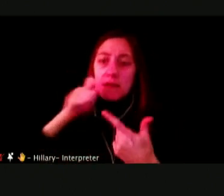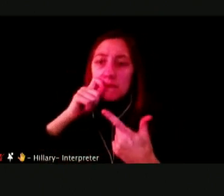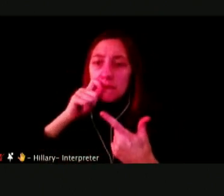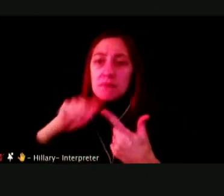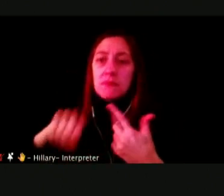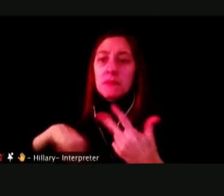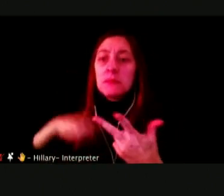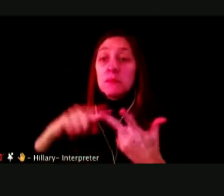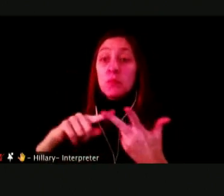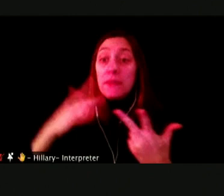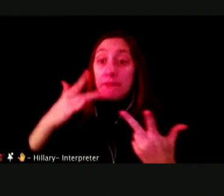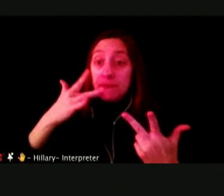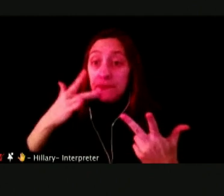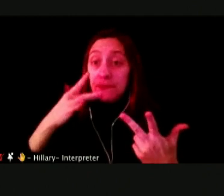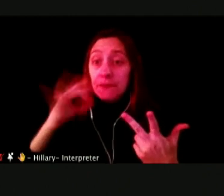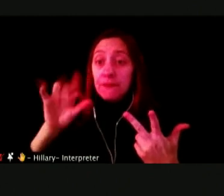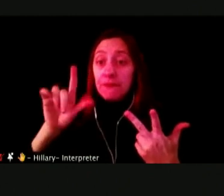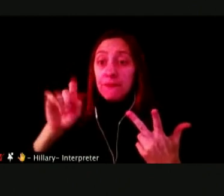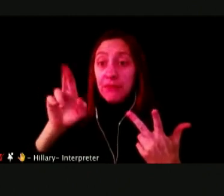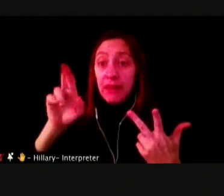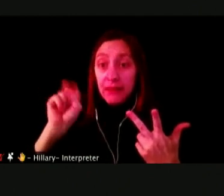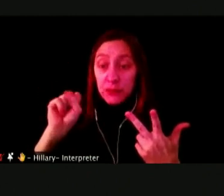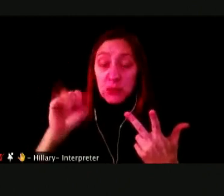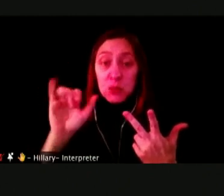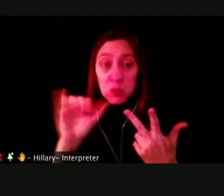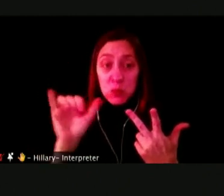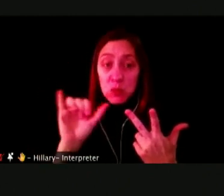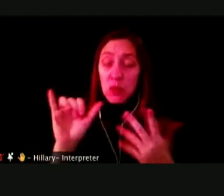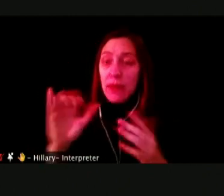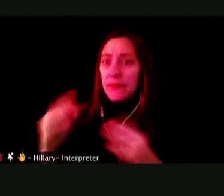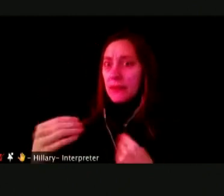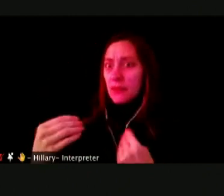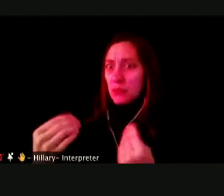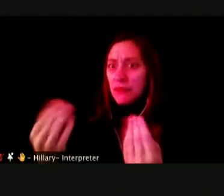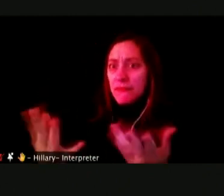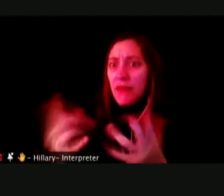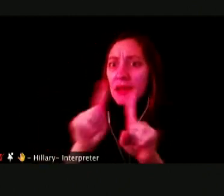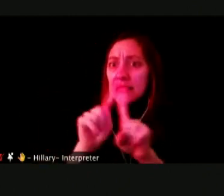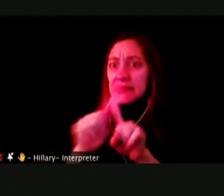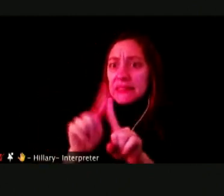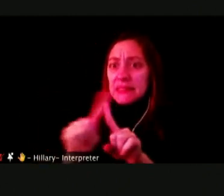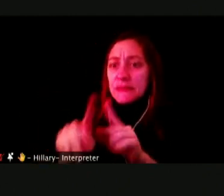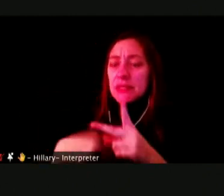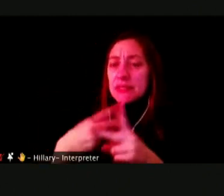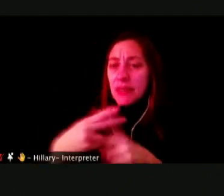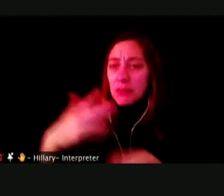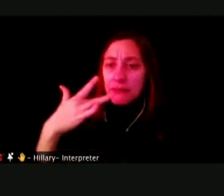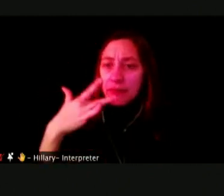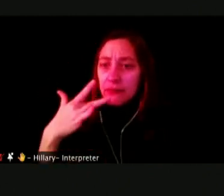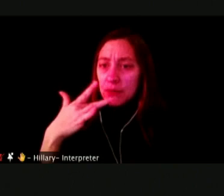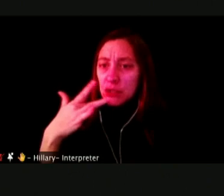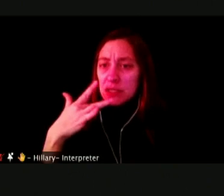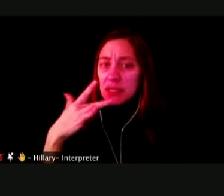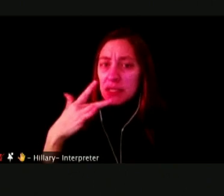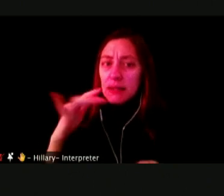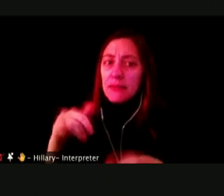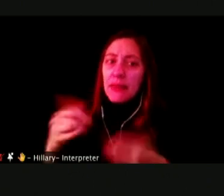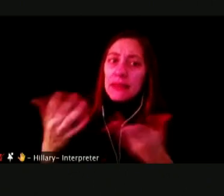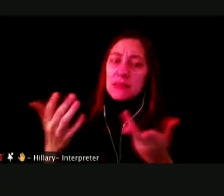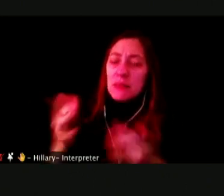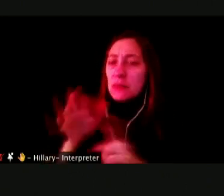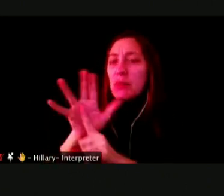THESE CHEMICALS CAN DELIVER DIFFERENT FLAVORS THAT HAVE BEEN PARTICULARLY POPULAR.